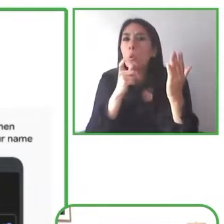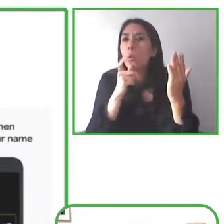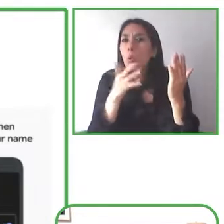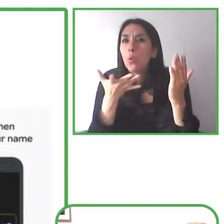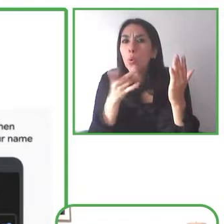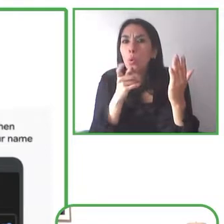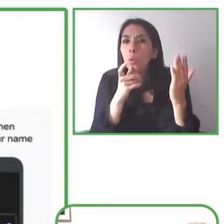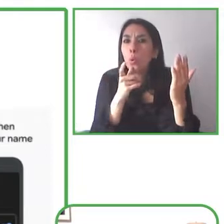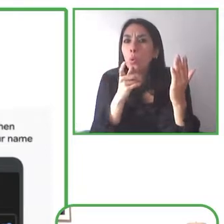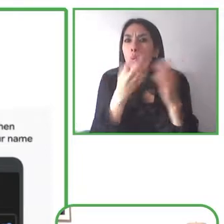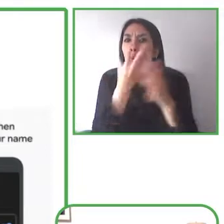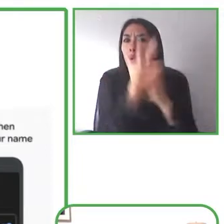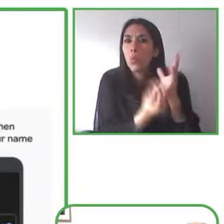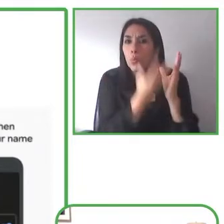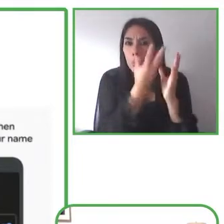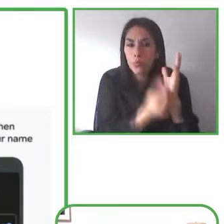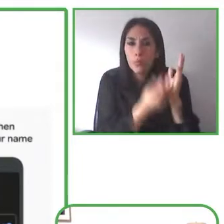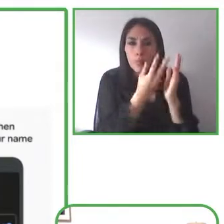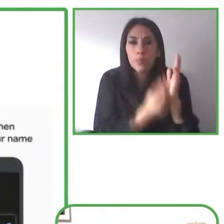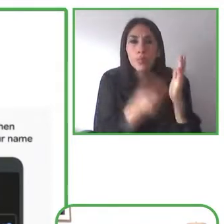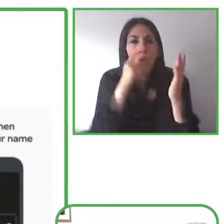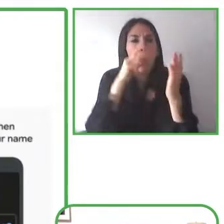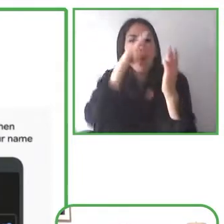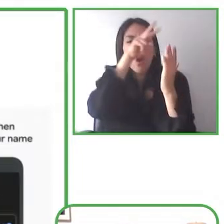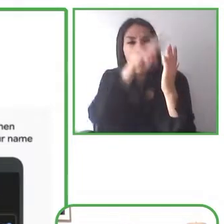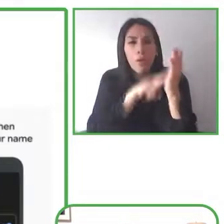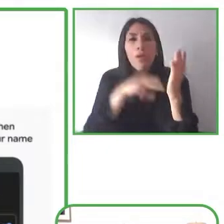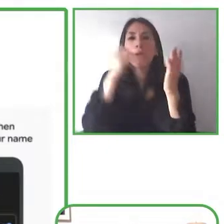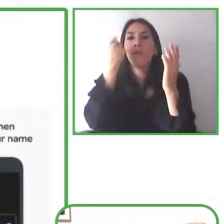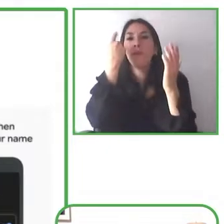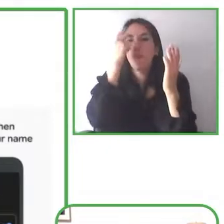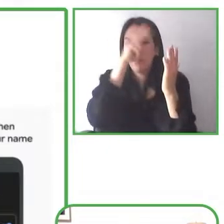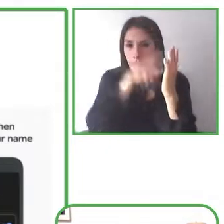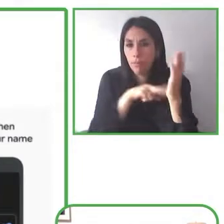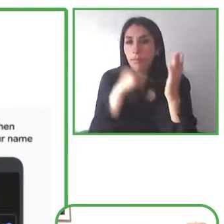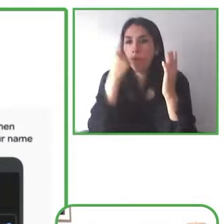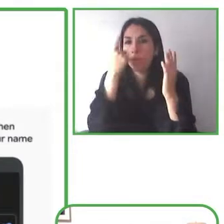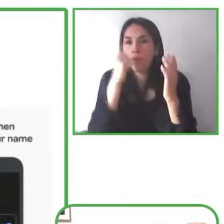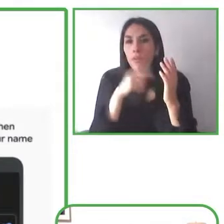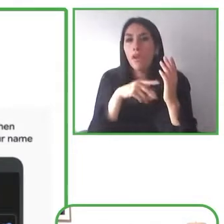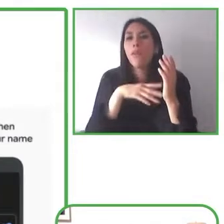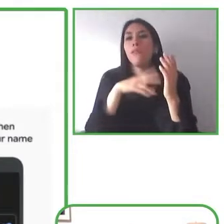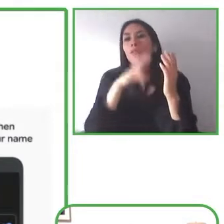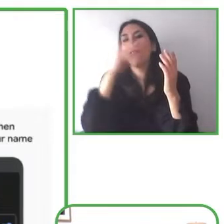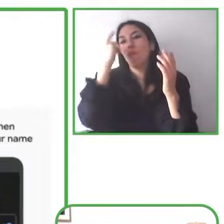it can help send notifications based on what's going on in your surrounding sounds at home for example.